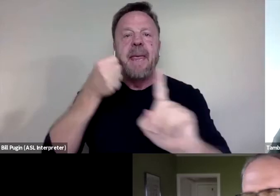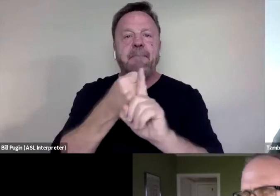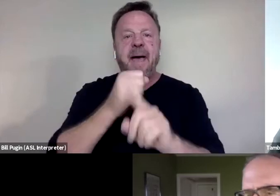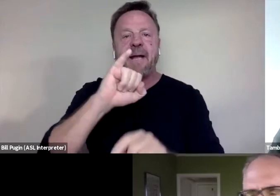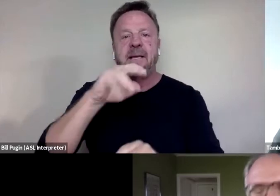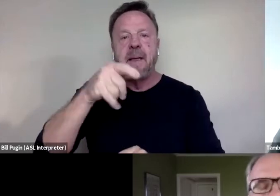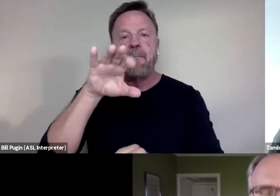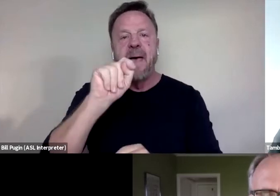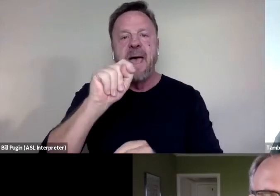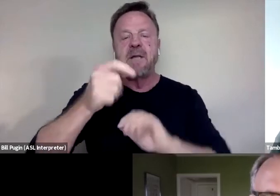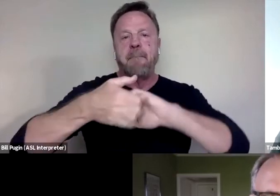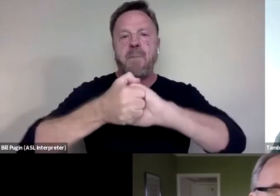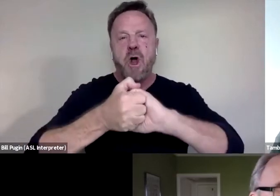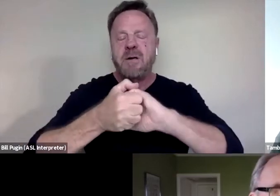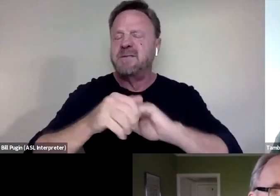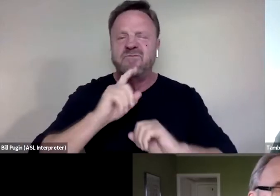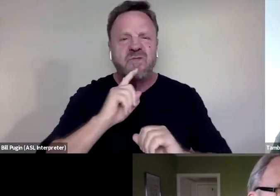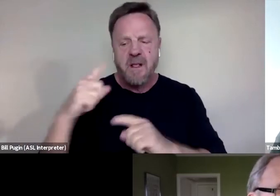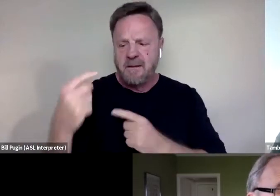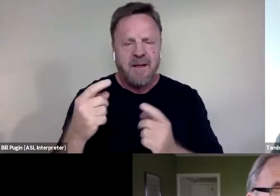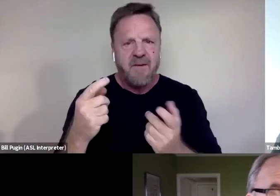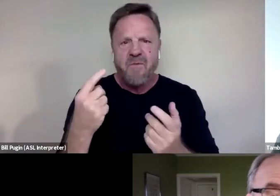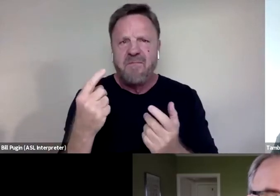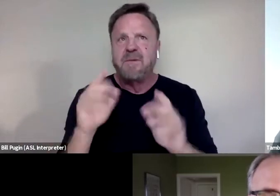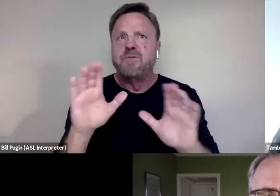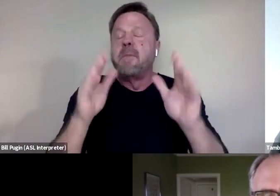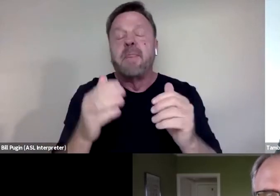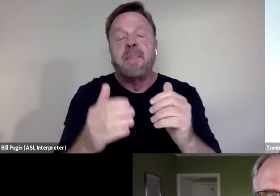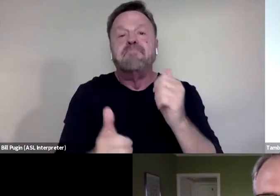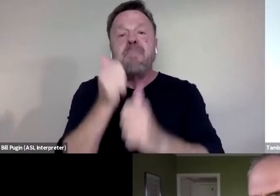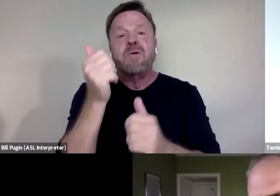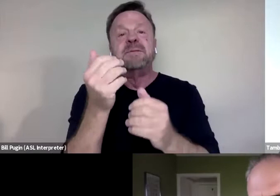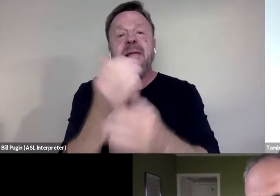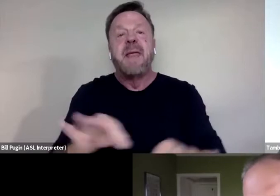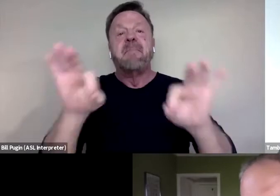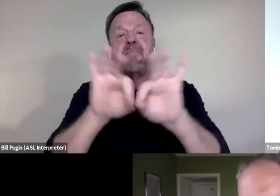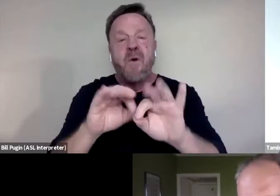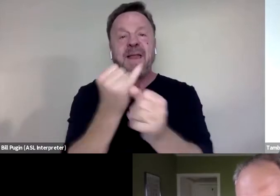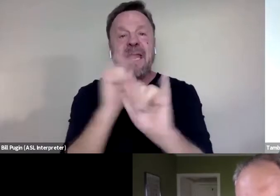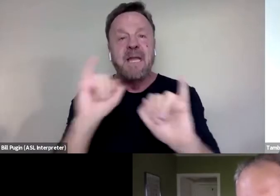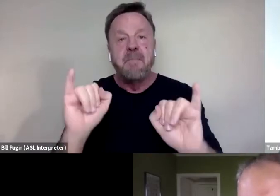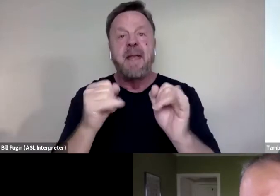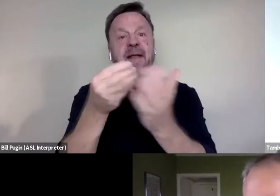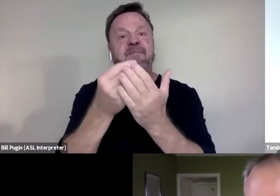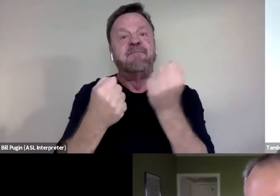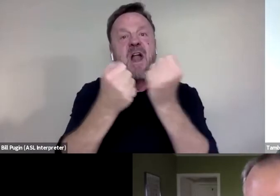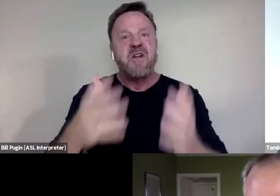Just an incredible, perhaps one of the most, if not, the most important independent funder in the business. And they were super supportive.